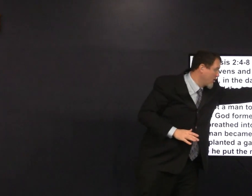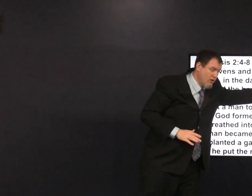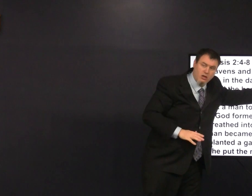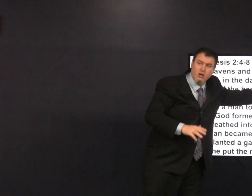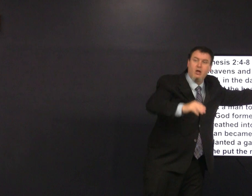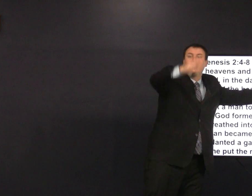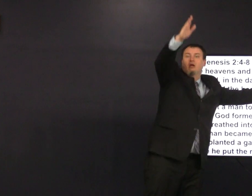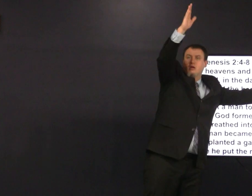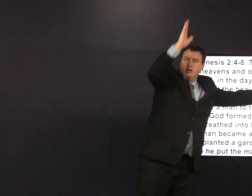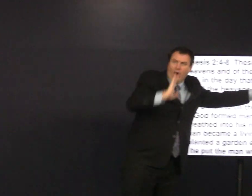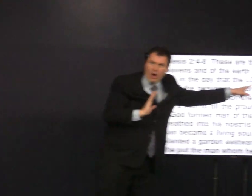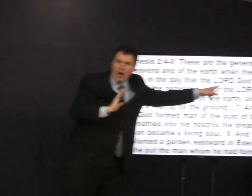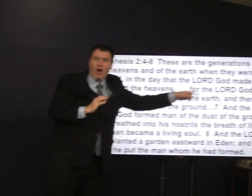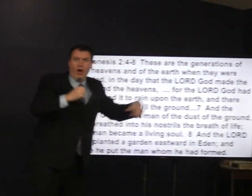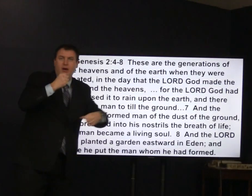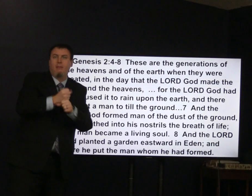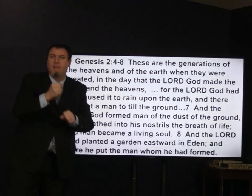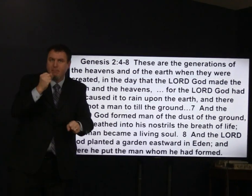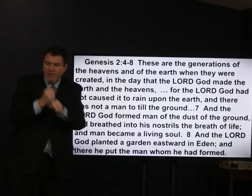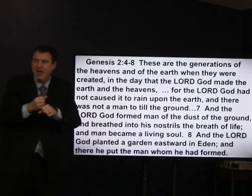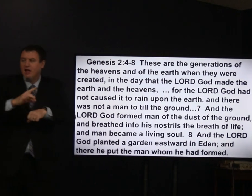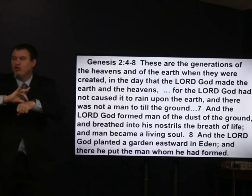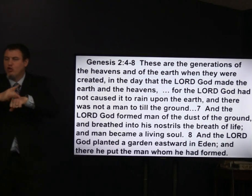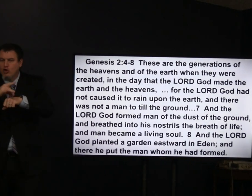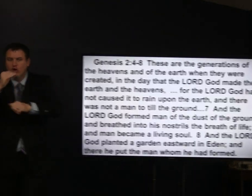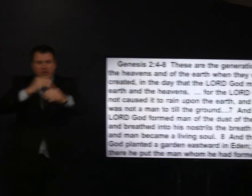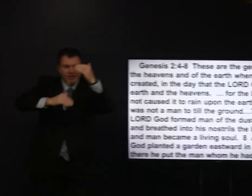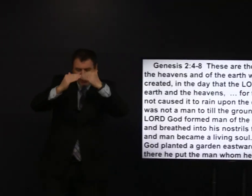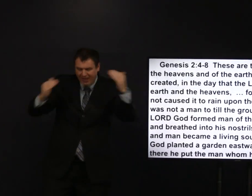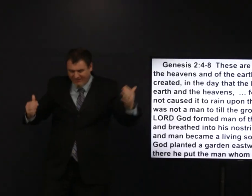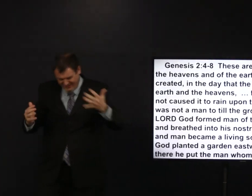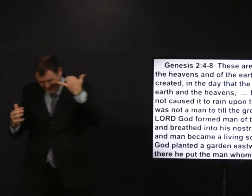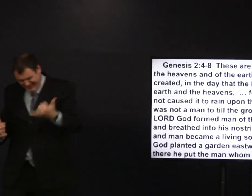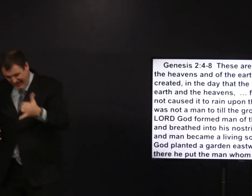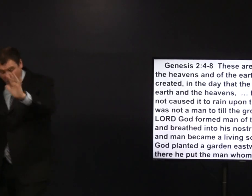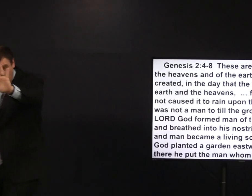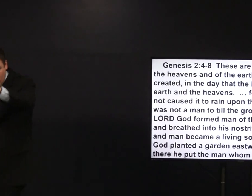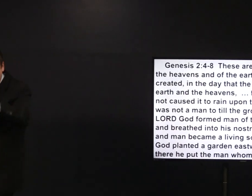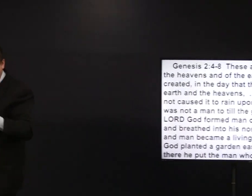God made the earth and the heavens now